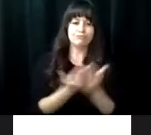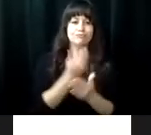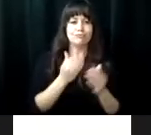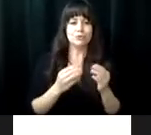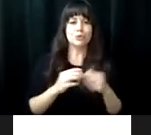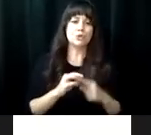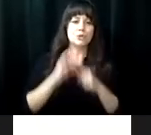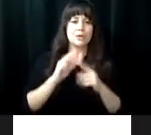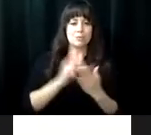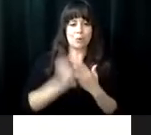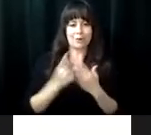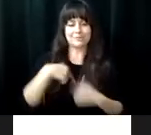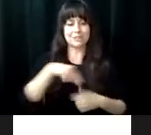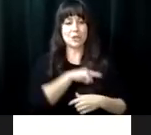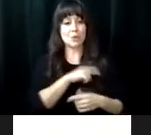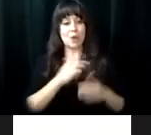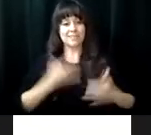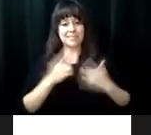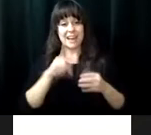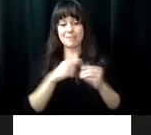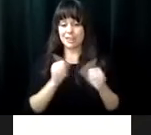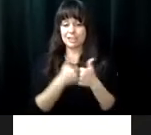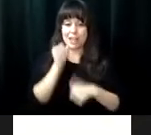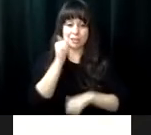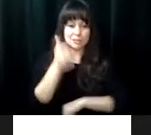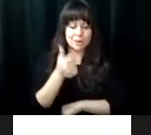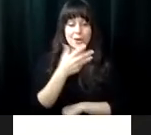strive to develop even more unique programs. We eagerly